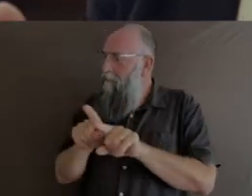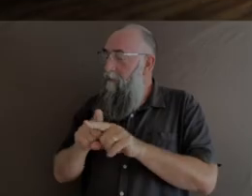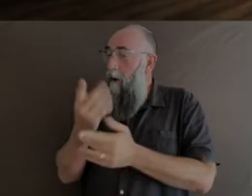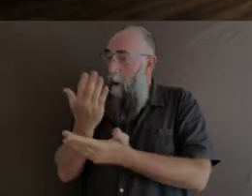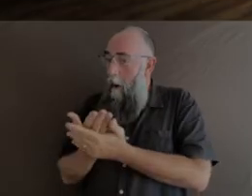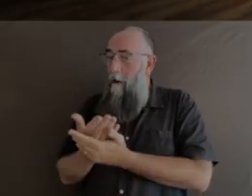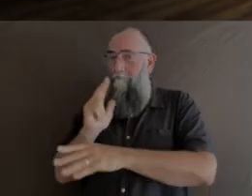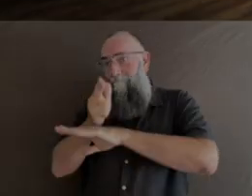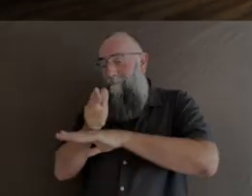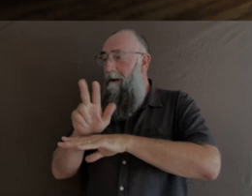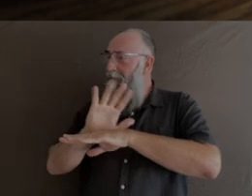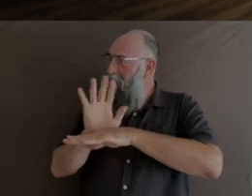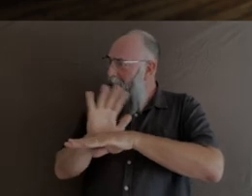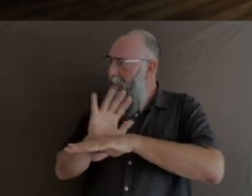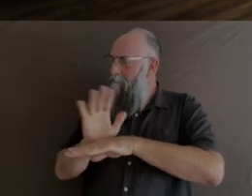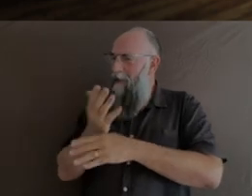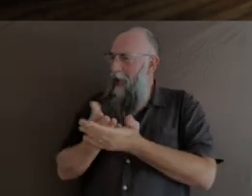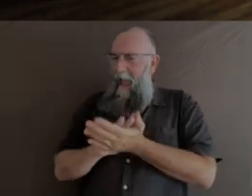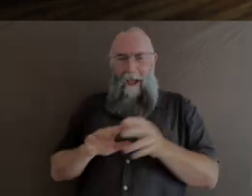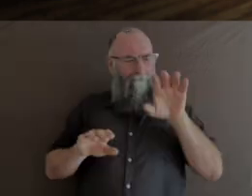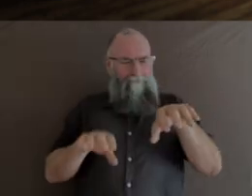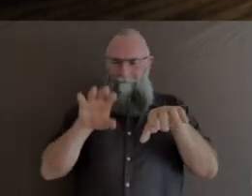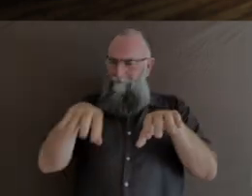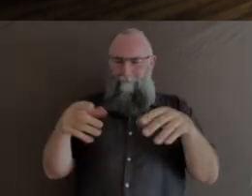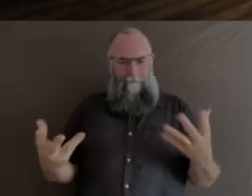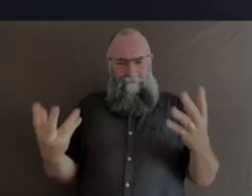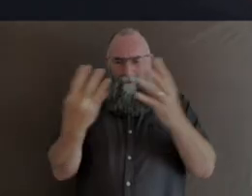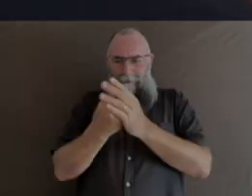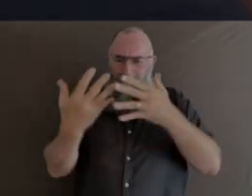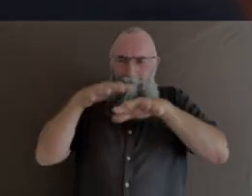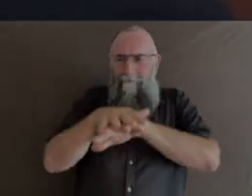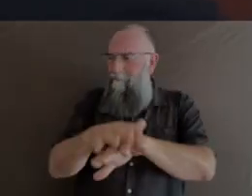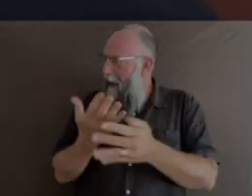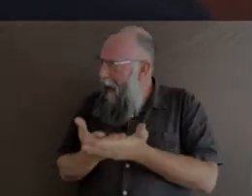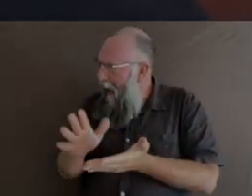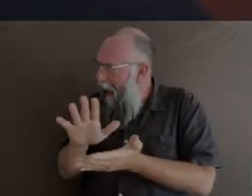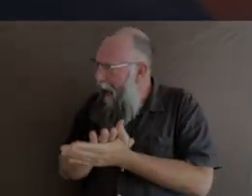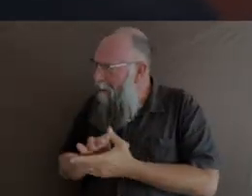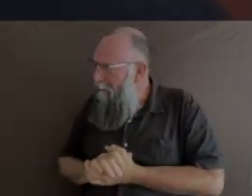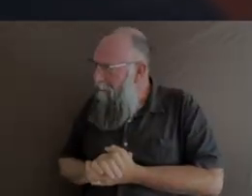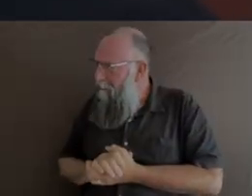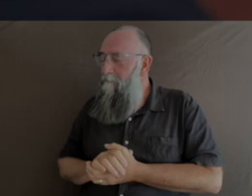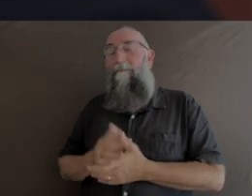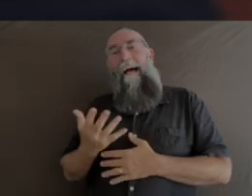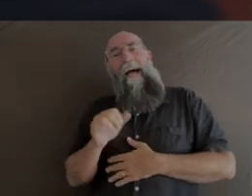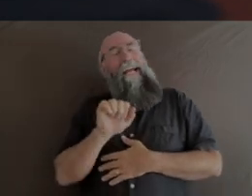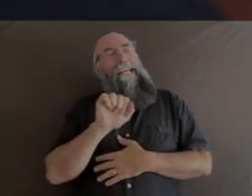How did those two interests evolve and intertwine for you? Yeah, look, early in my career,